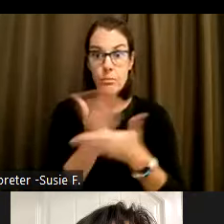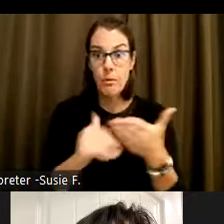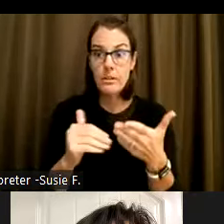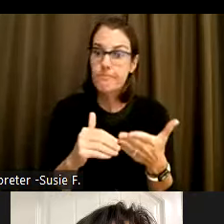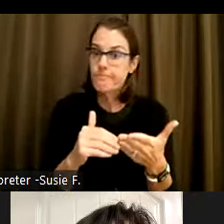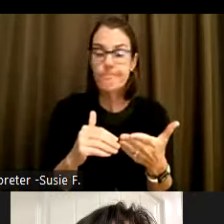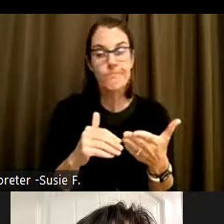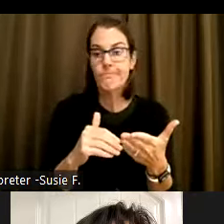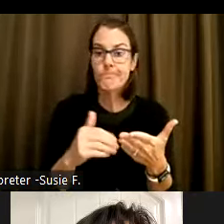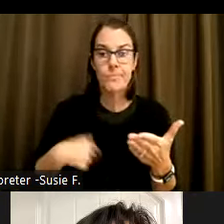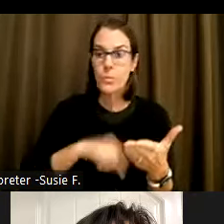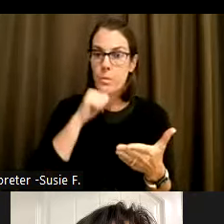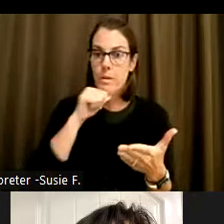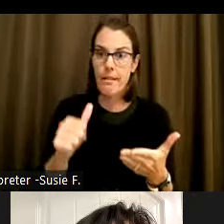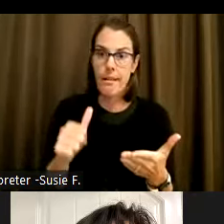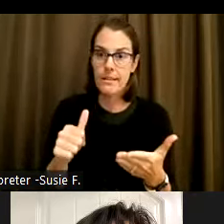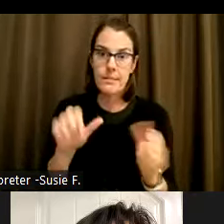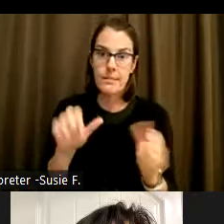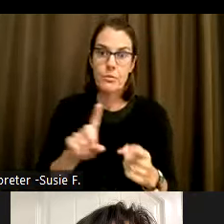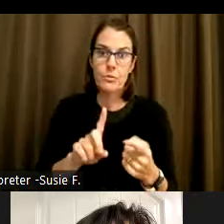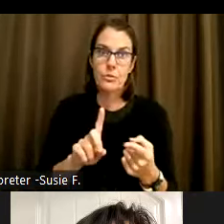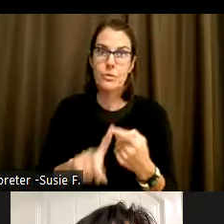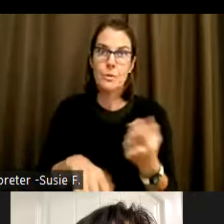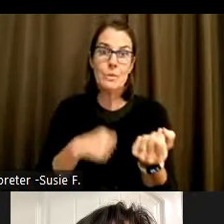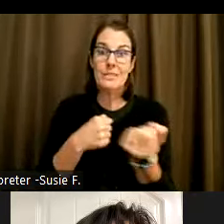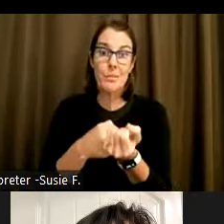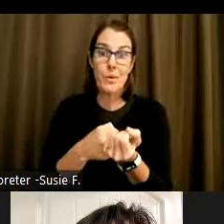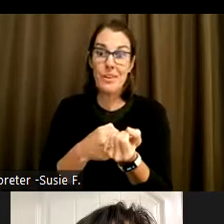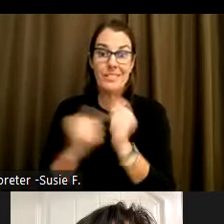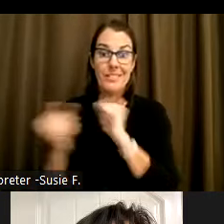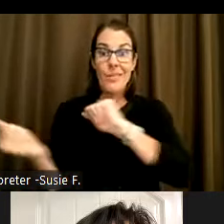we will not be able to support all of the needs that we have.